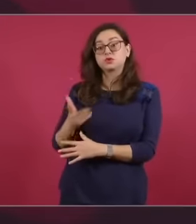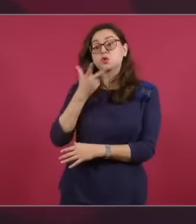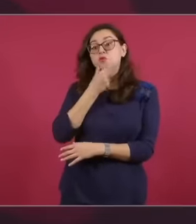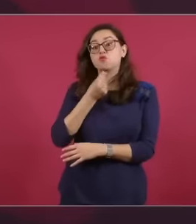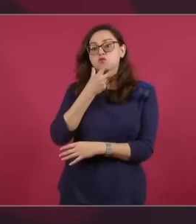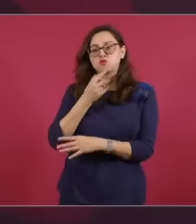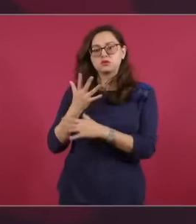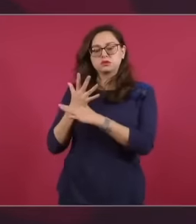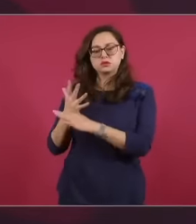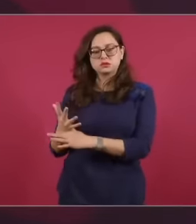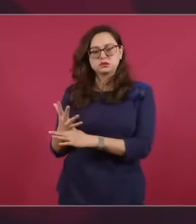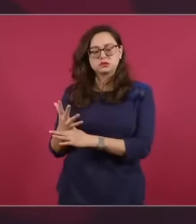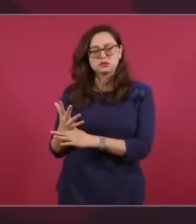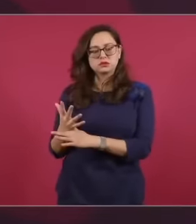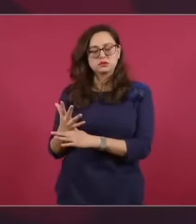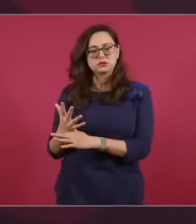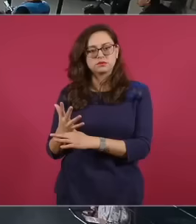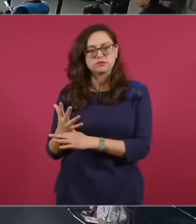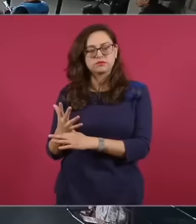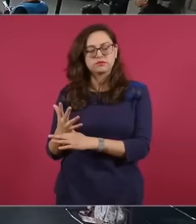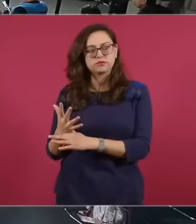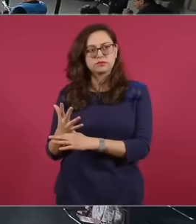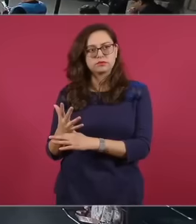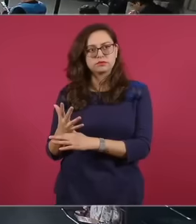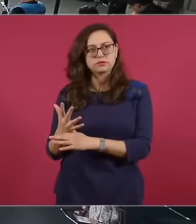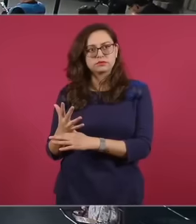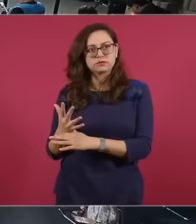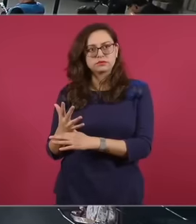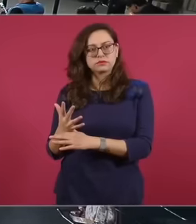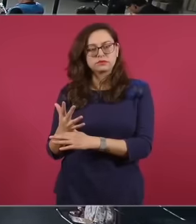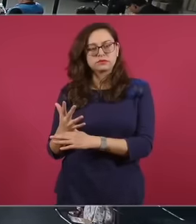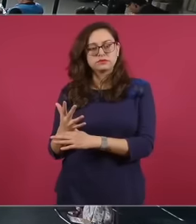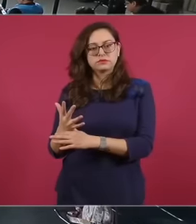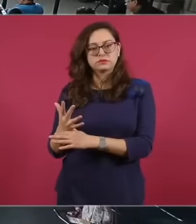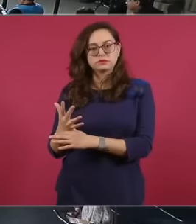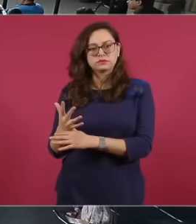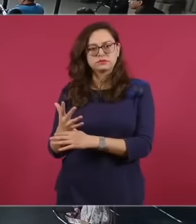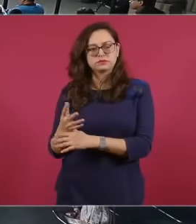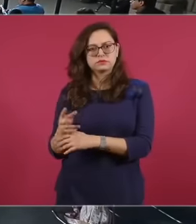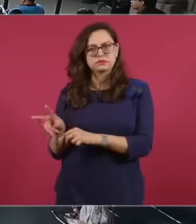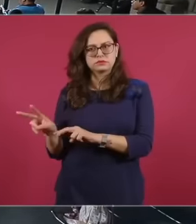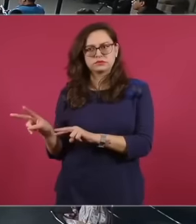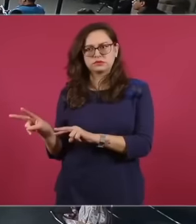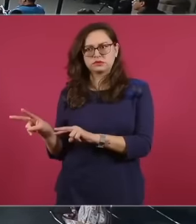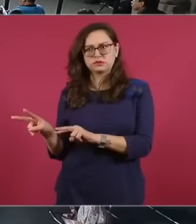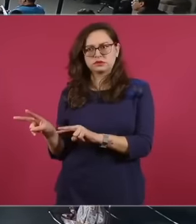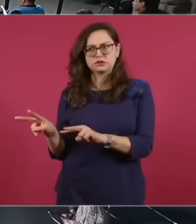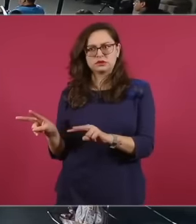I have never seen this one so much